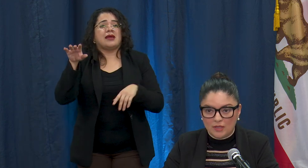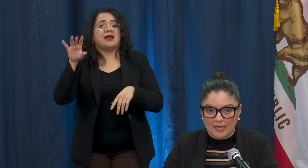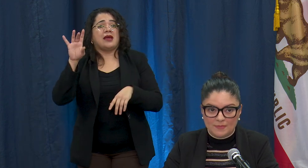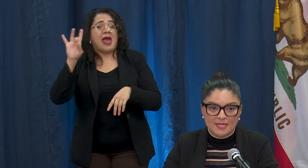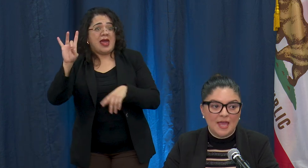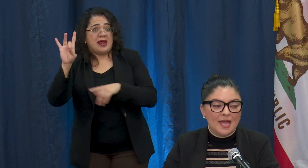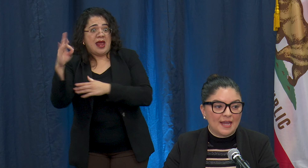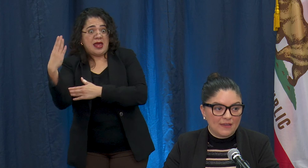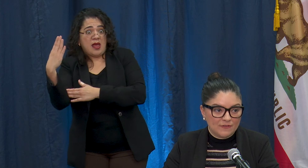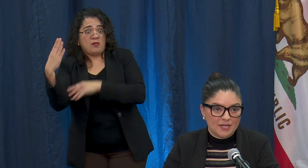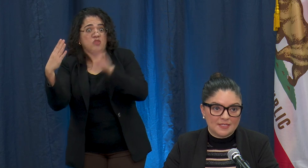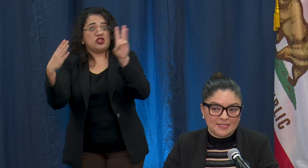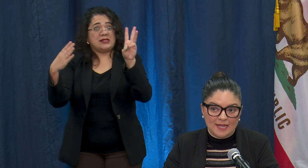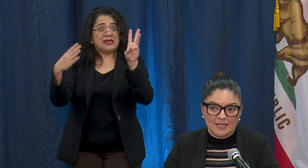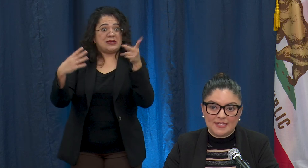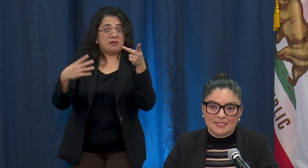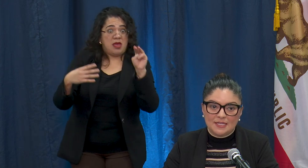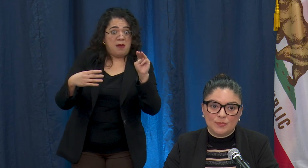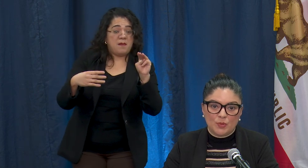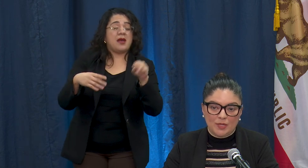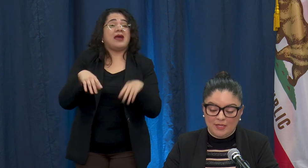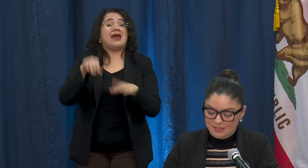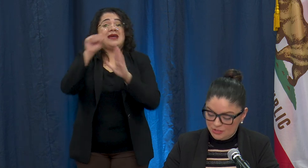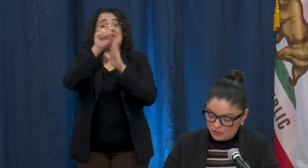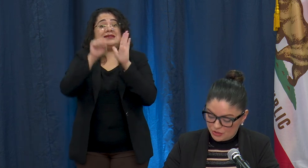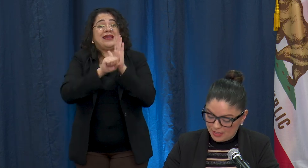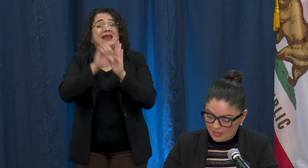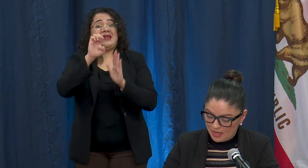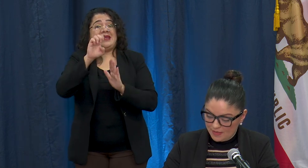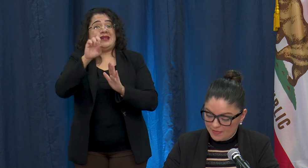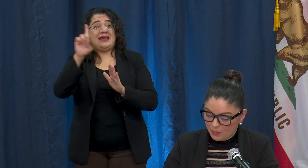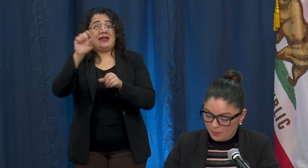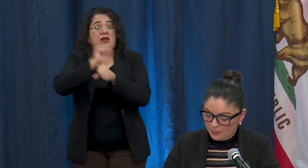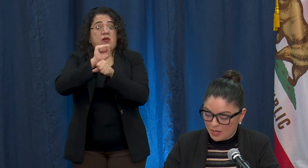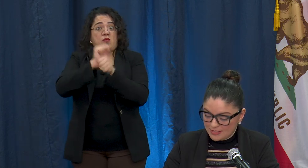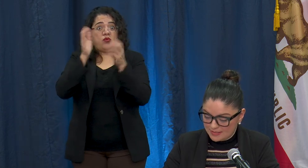claims and every state EDD employee is ensuring that they will be processing